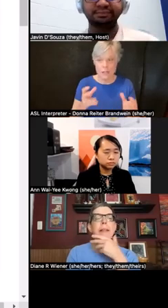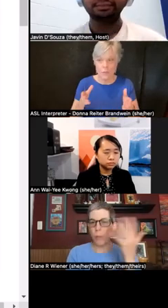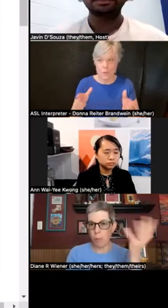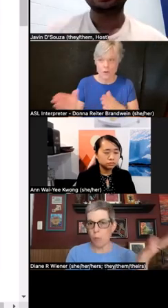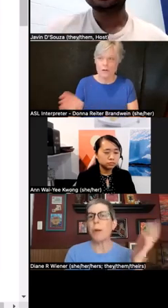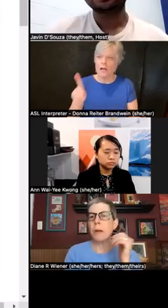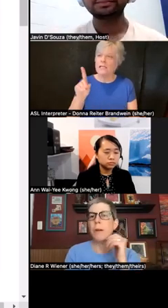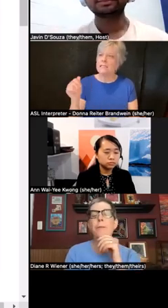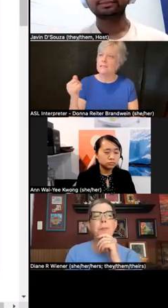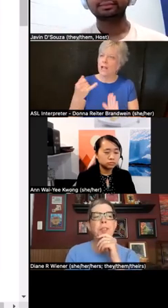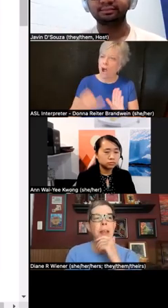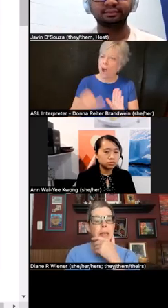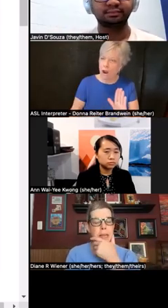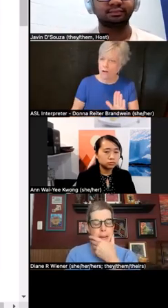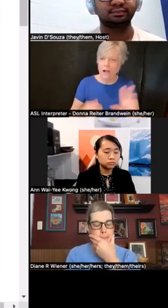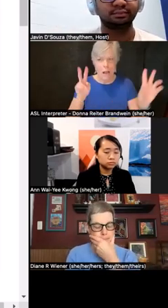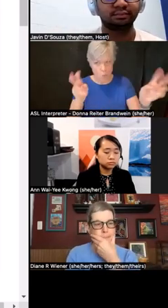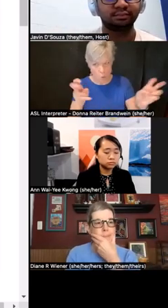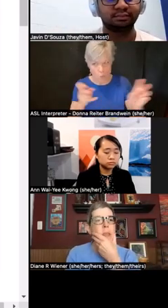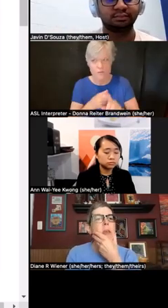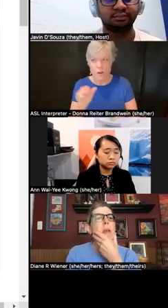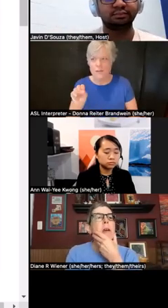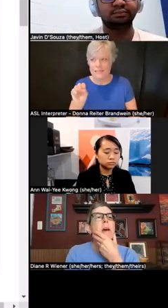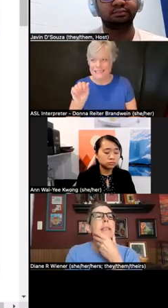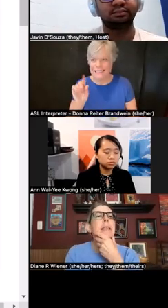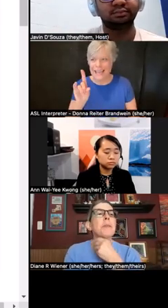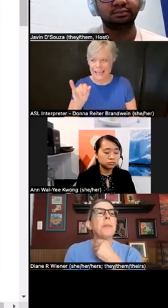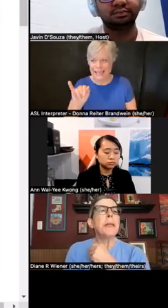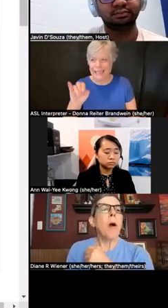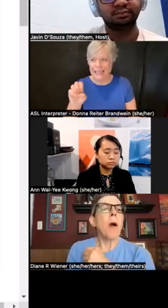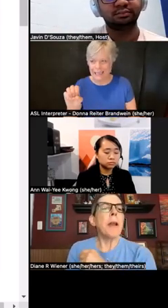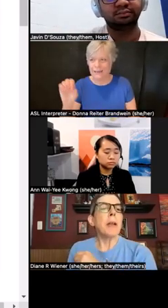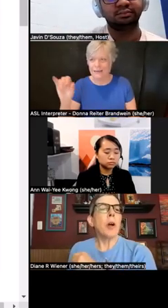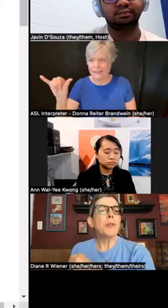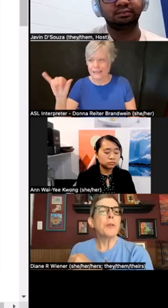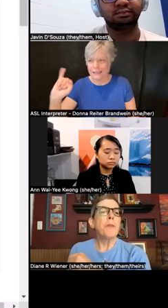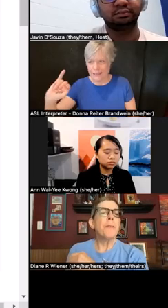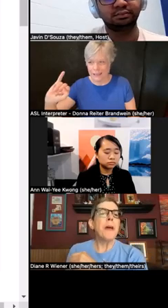And so I'm quoting here from Sandie Yi. "A disability art and culture movement